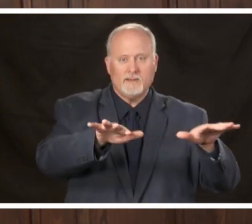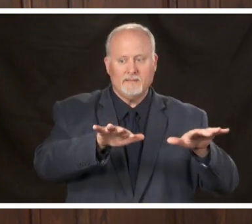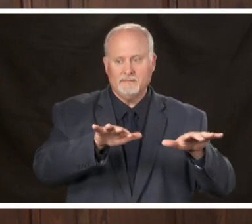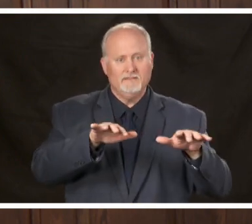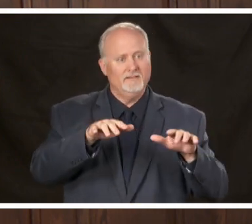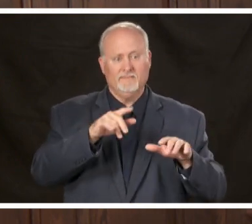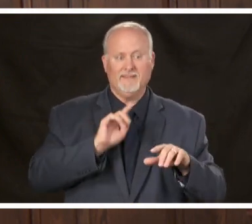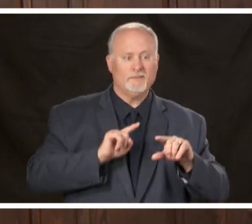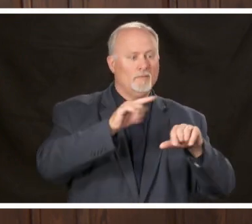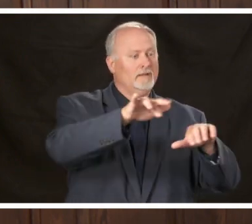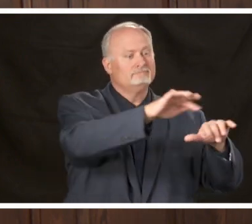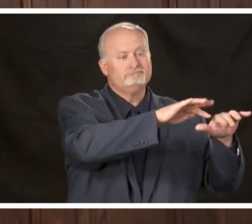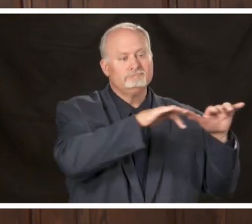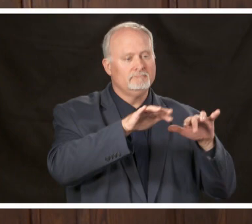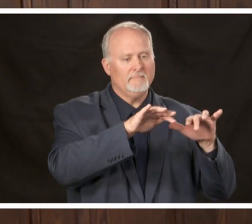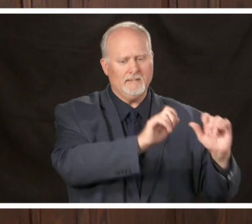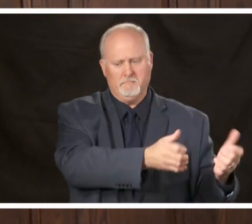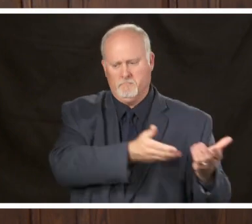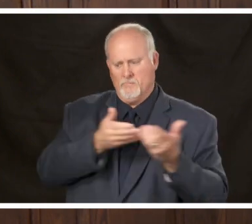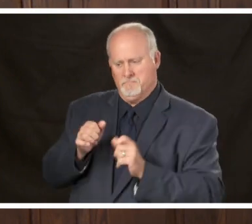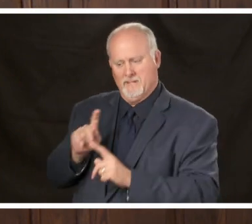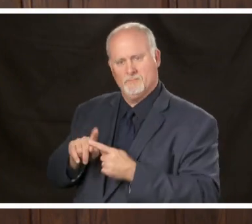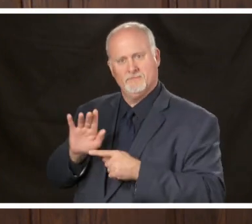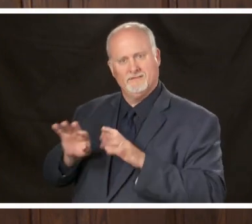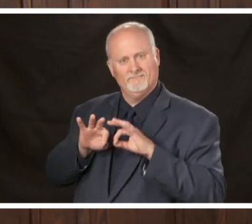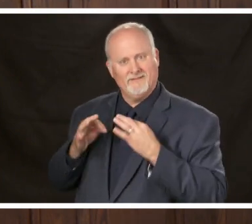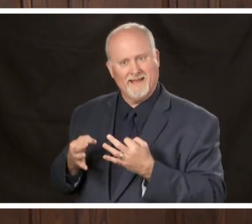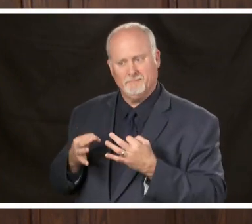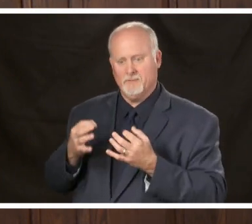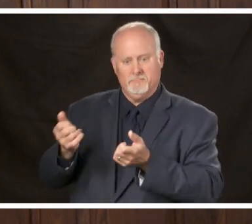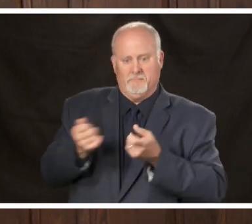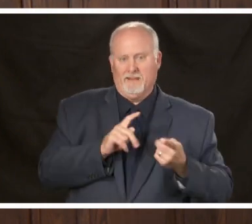own family member or their own co-workers so I think people need to be